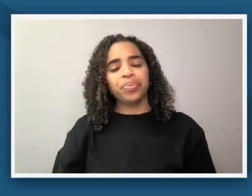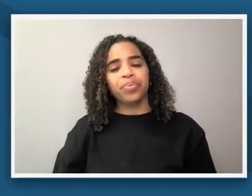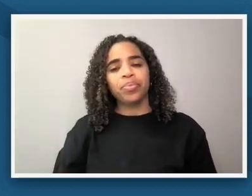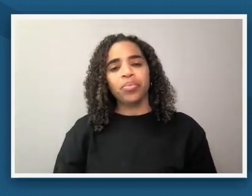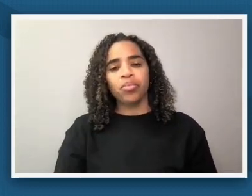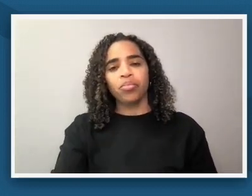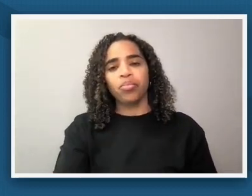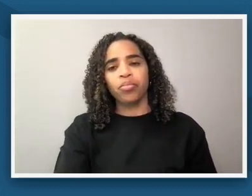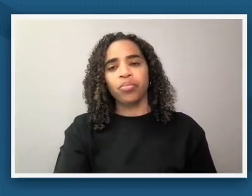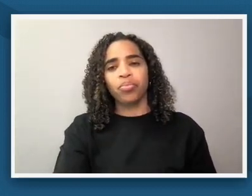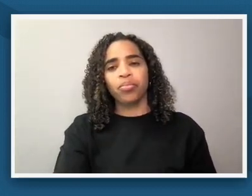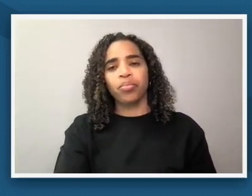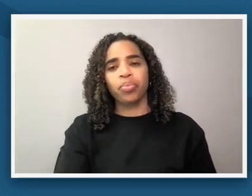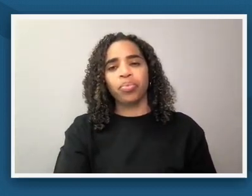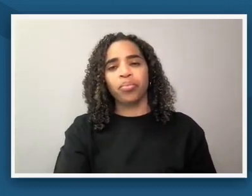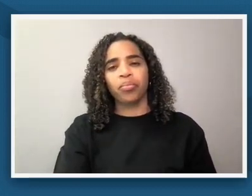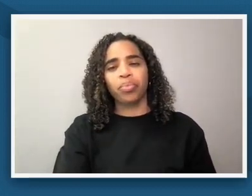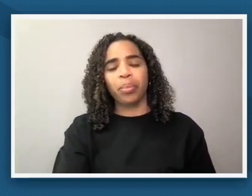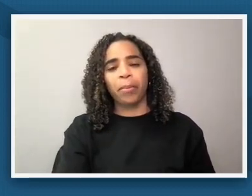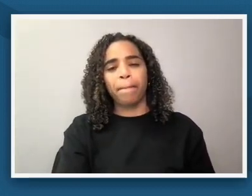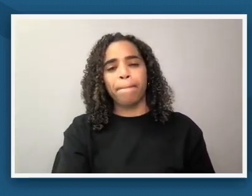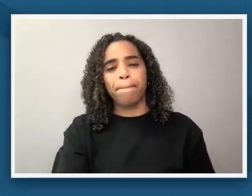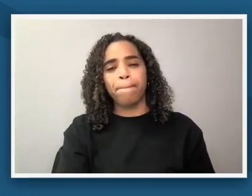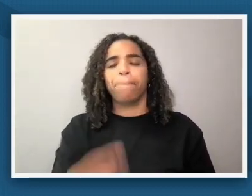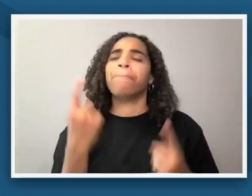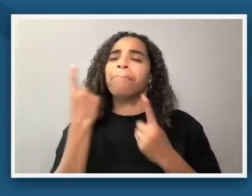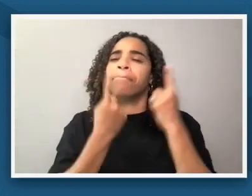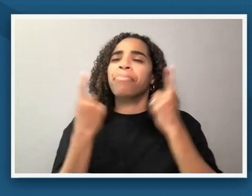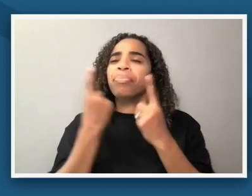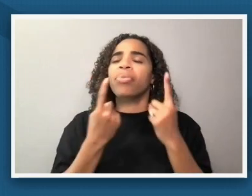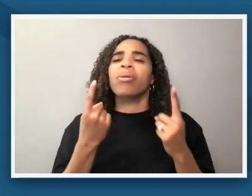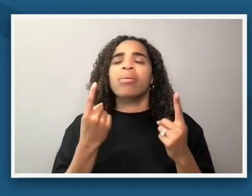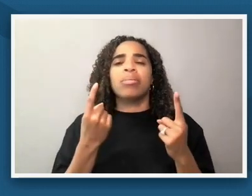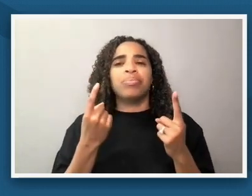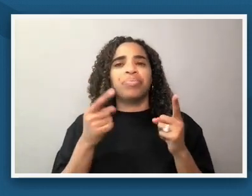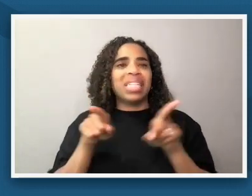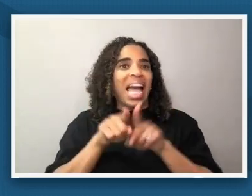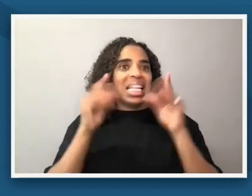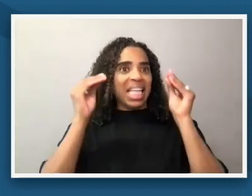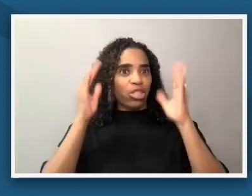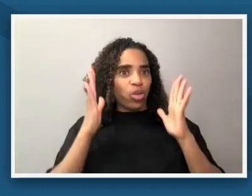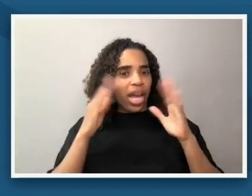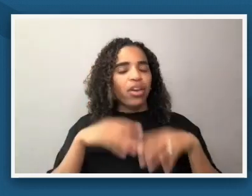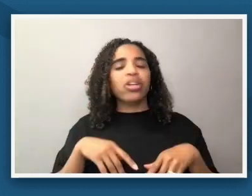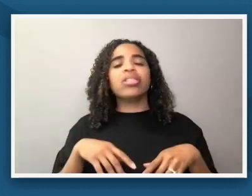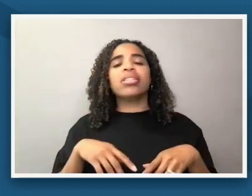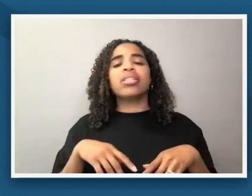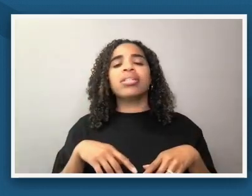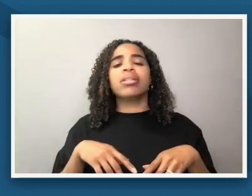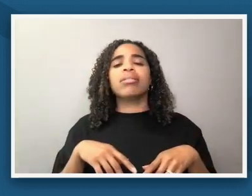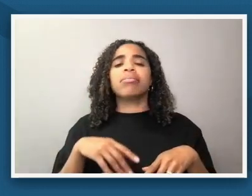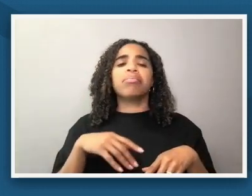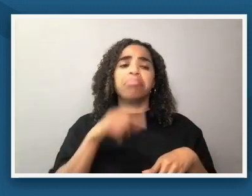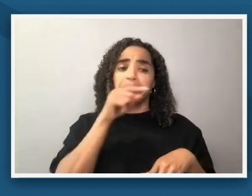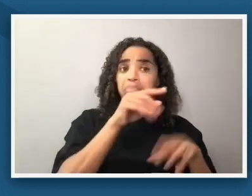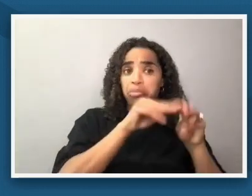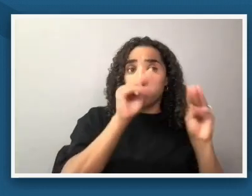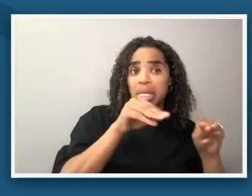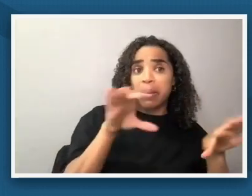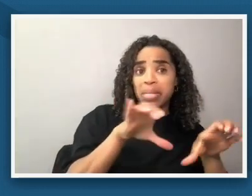there i think this is um something that we like to do at our museum but then also as we're